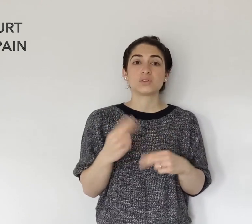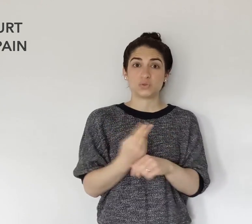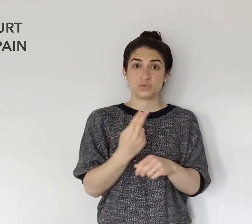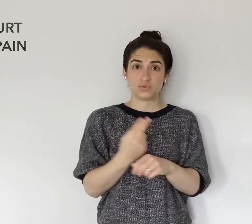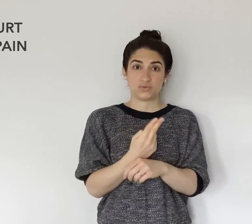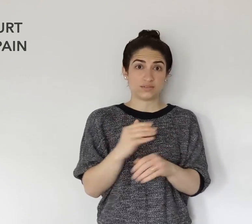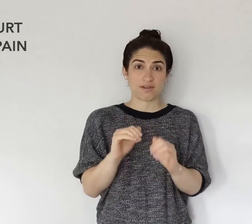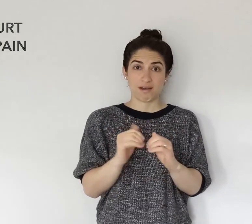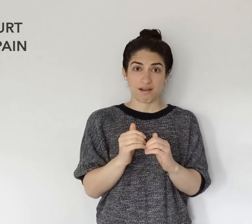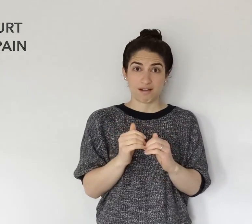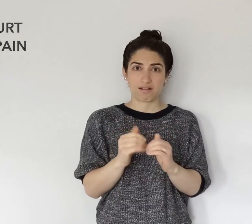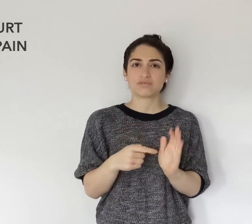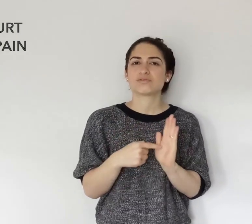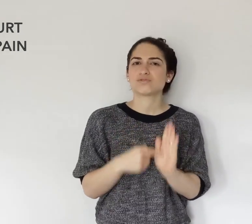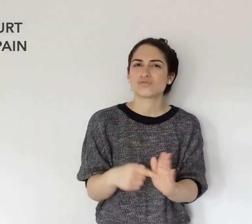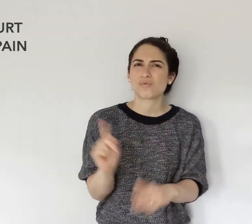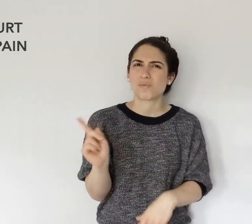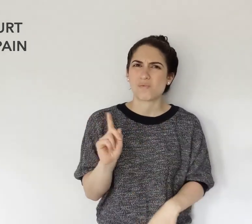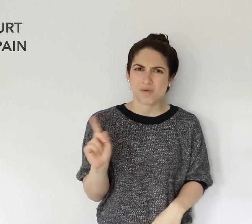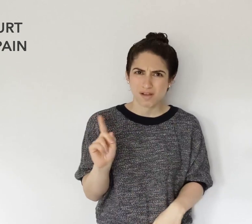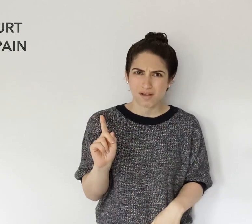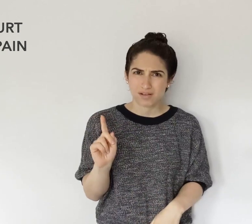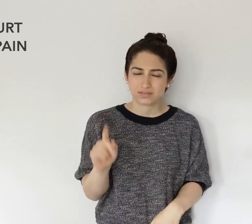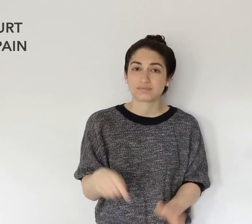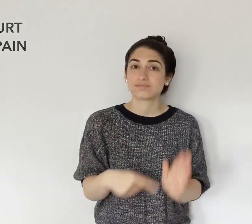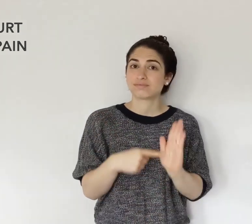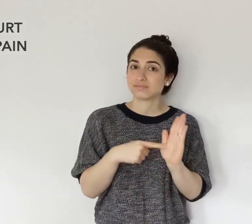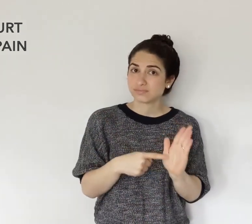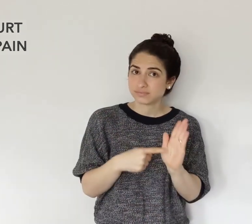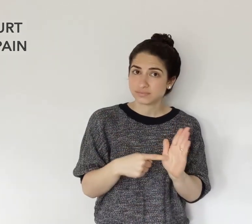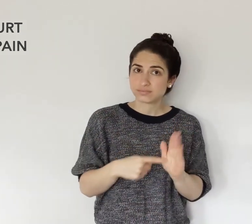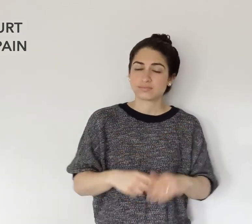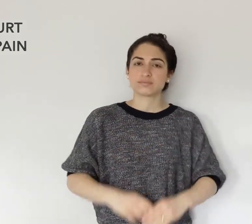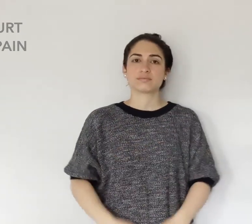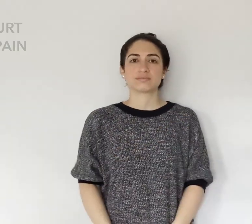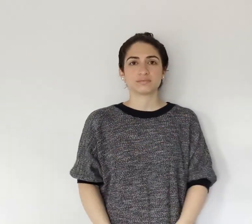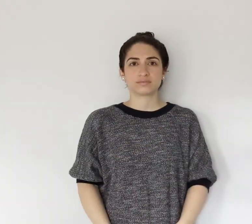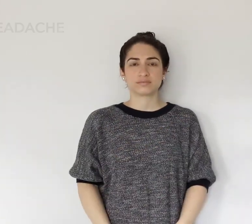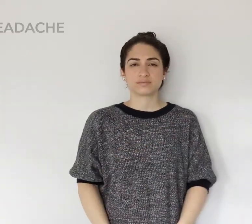You can also use it by showing where. For example...